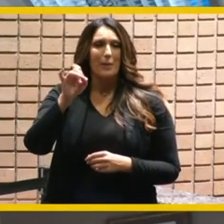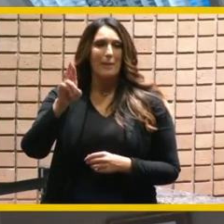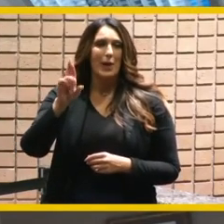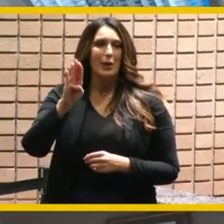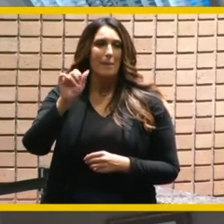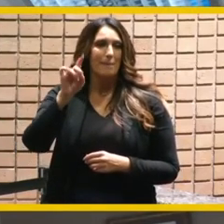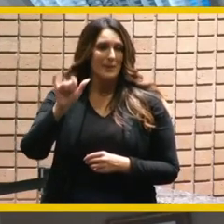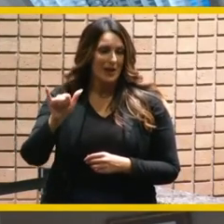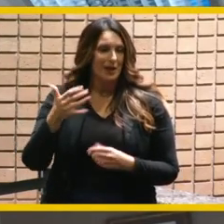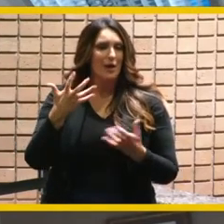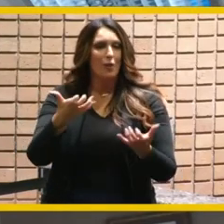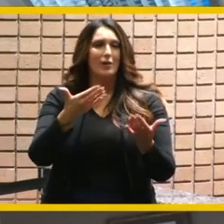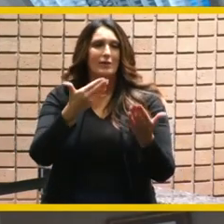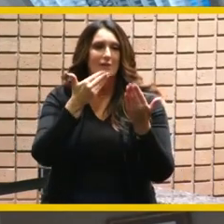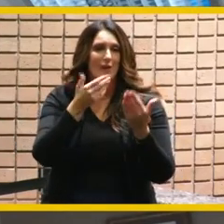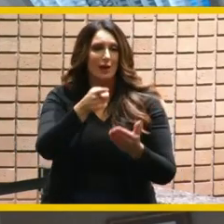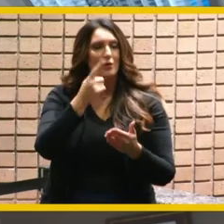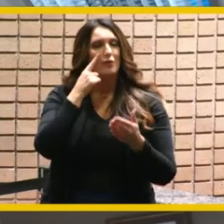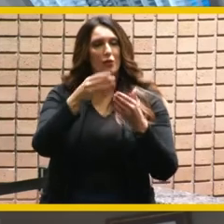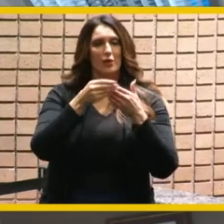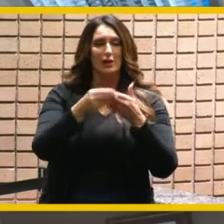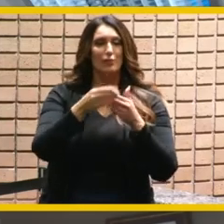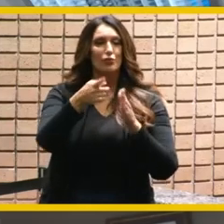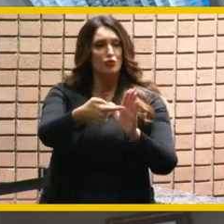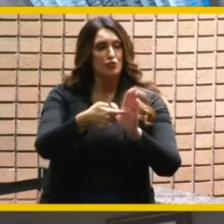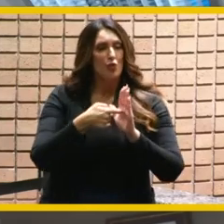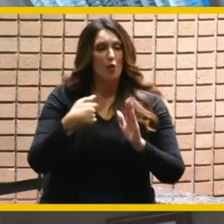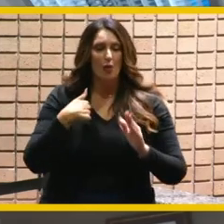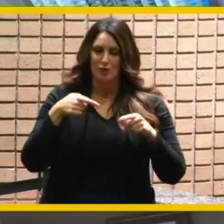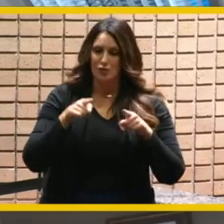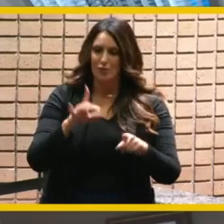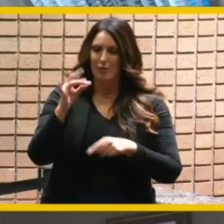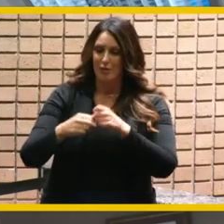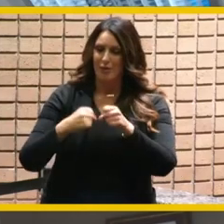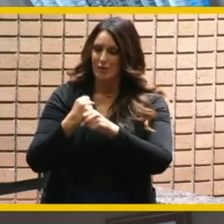to thank you for the leadership you have shown during the past eight years and the way you have